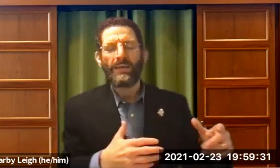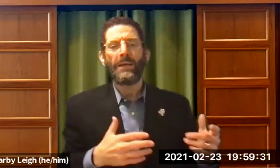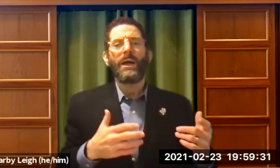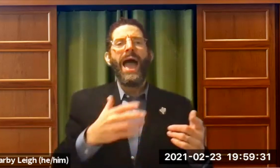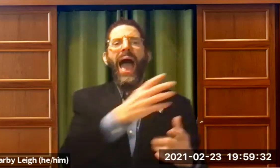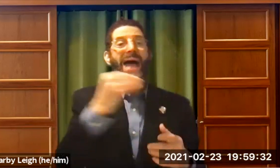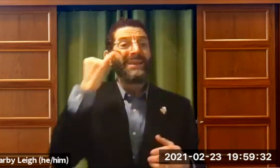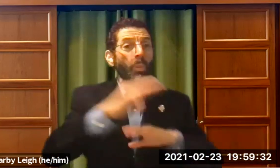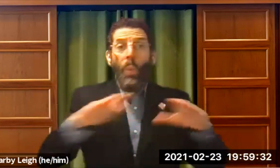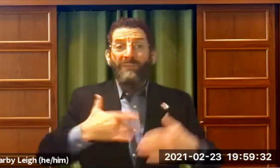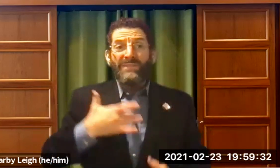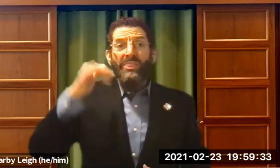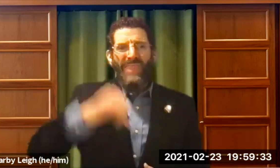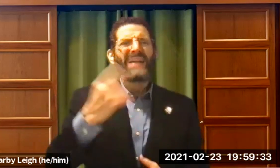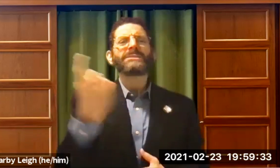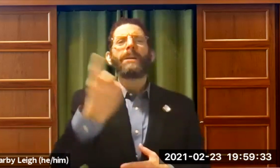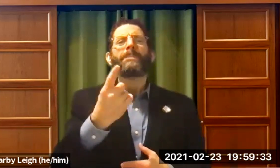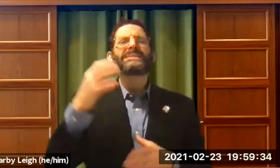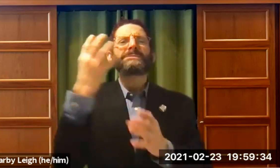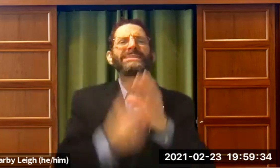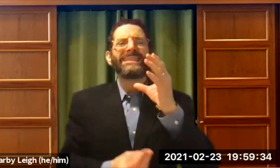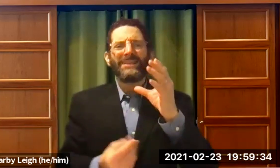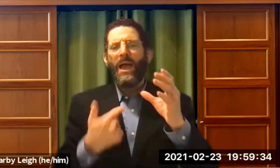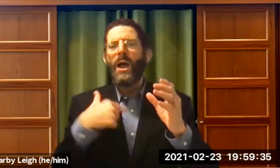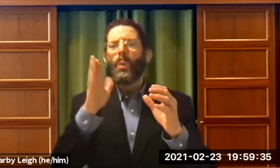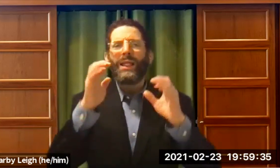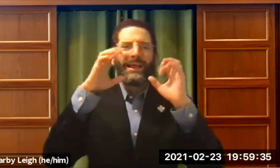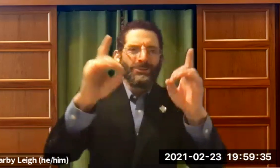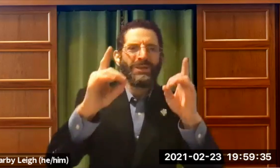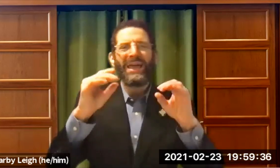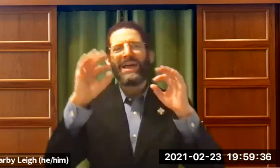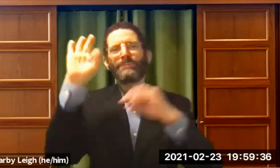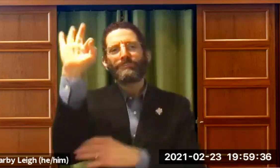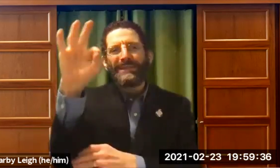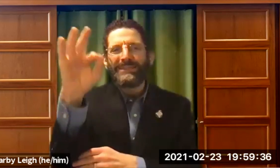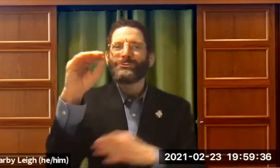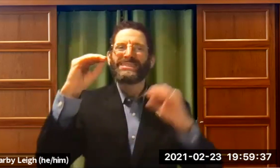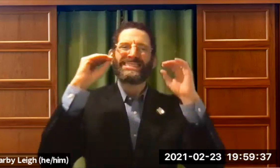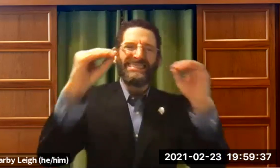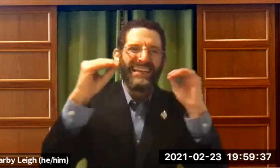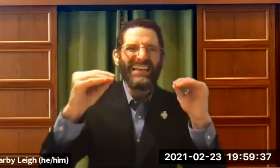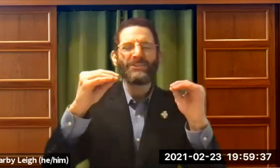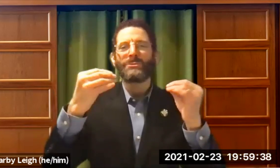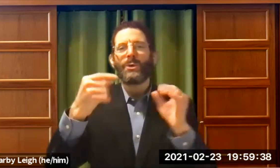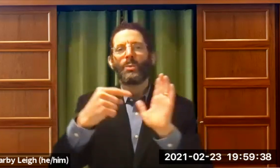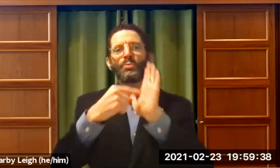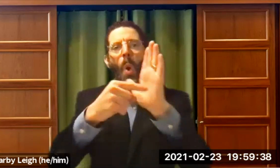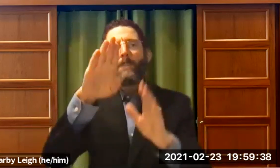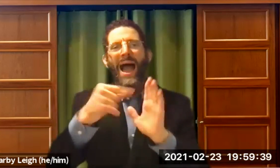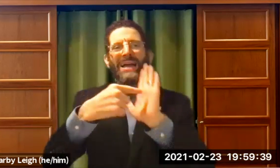We shouldn't need to have a law to make us do things. People should just want to. Something is missing. I hate to be preachy, but